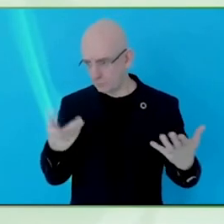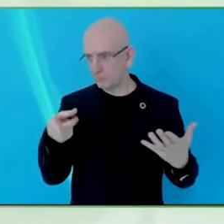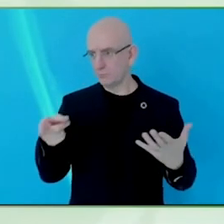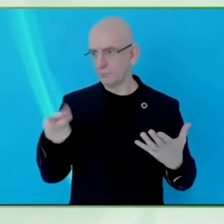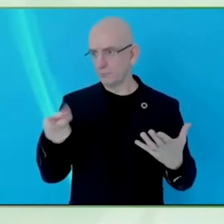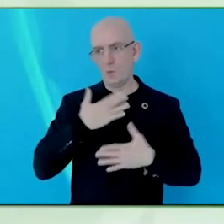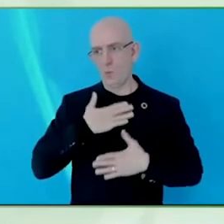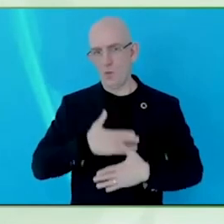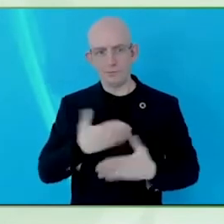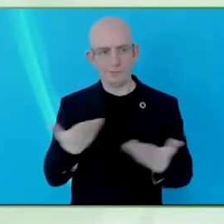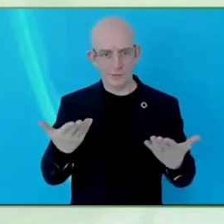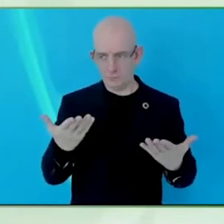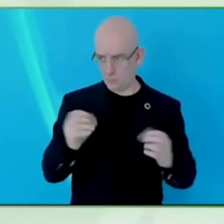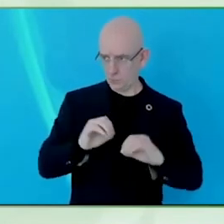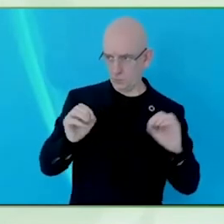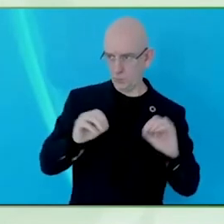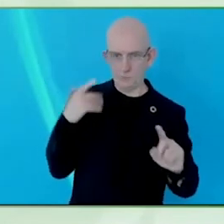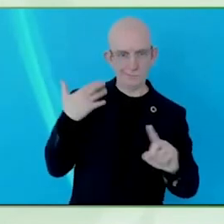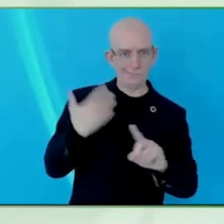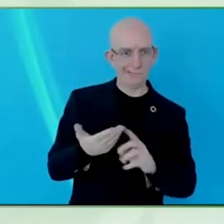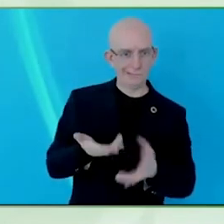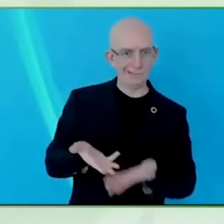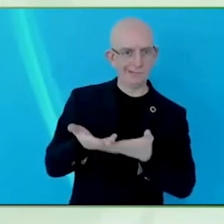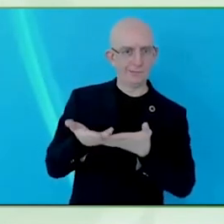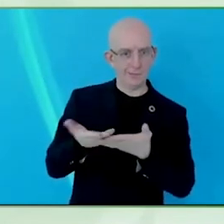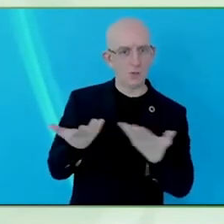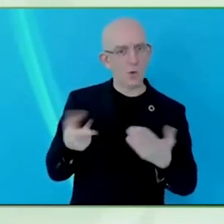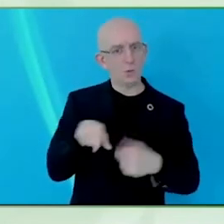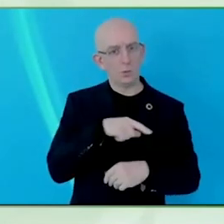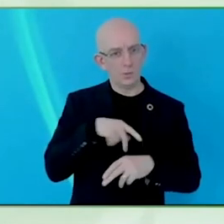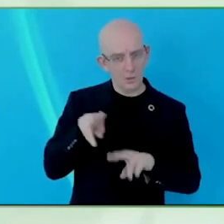different ways, so actually now it is released to be small group of